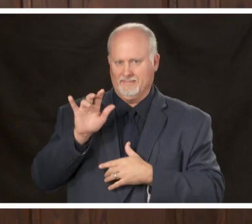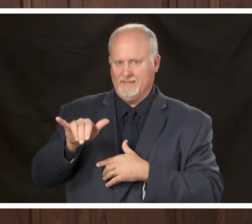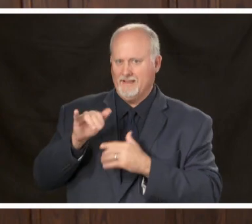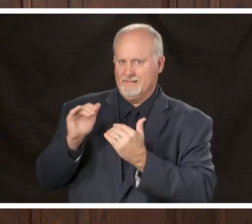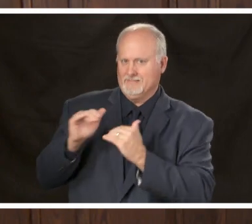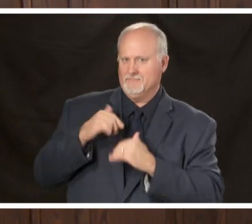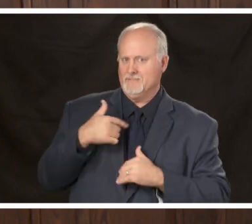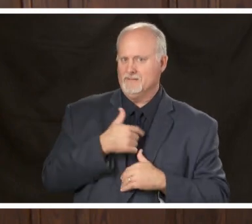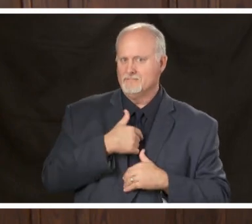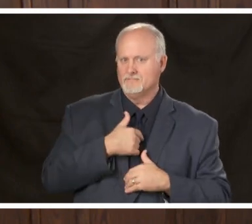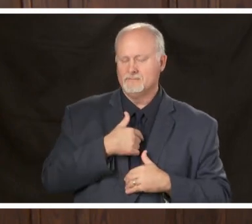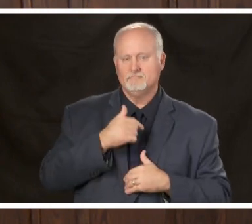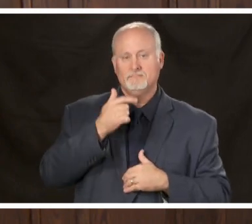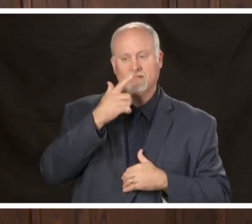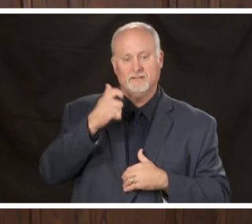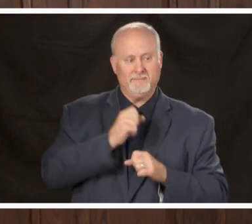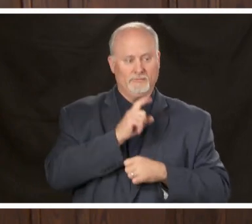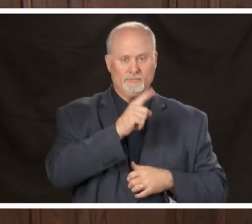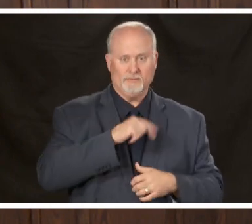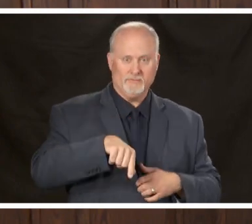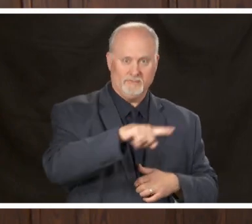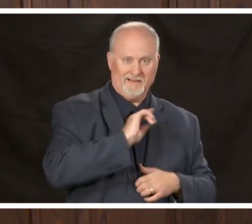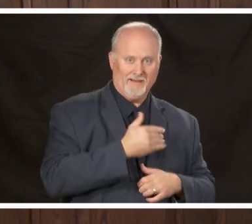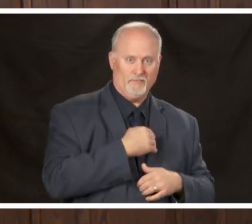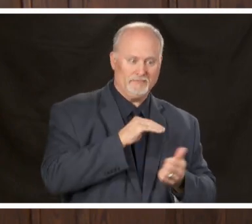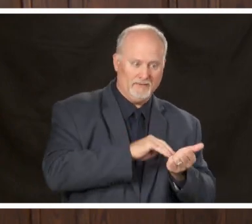make sure that not only our healthcare workers are safe but that our patients